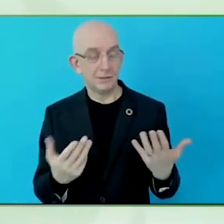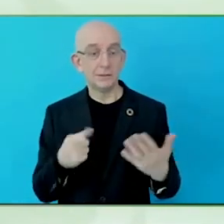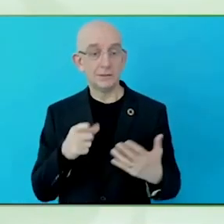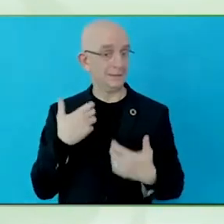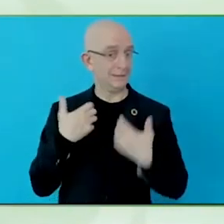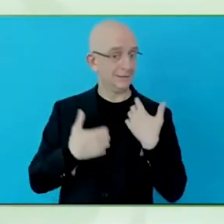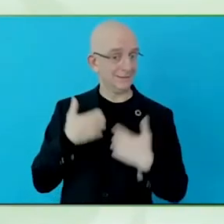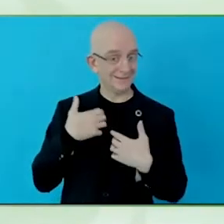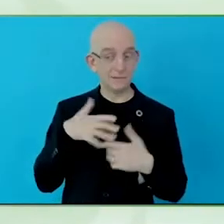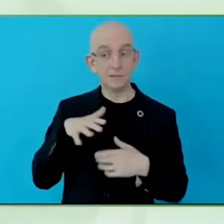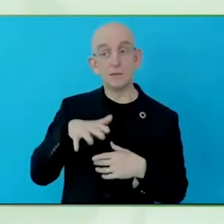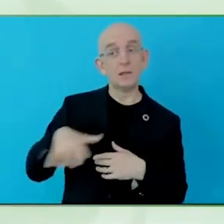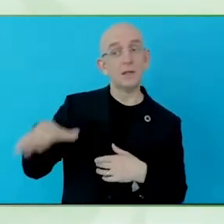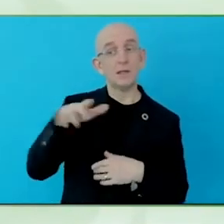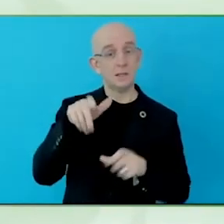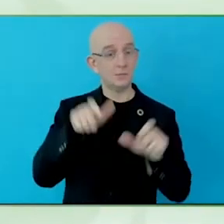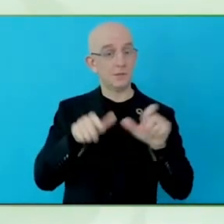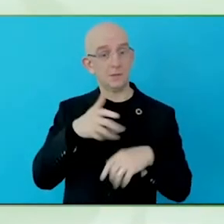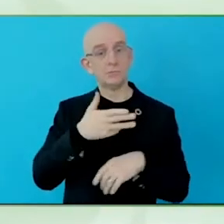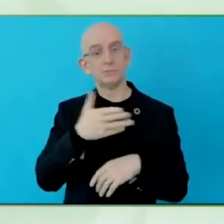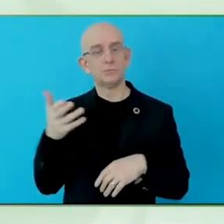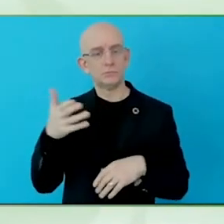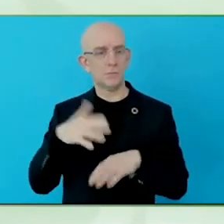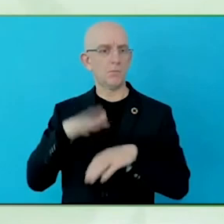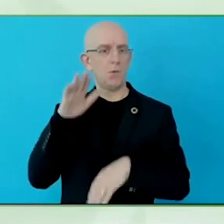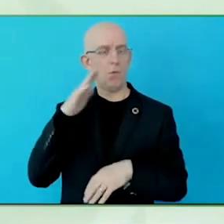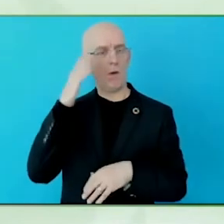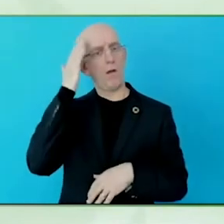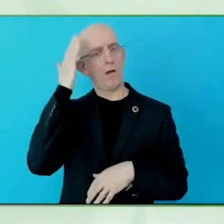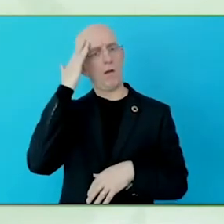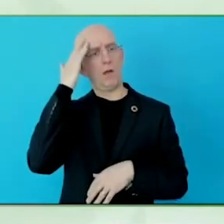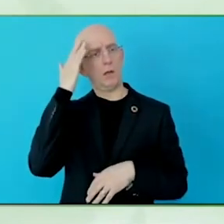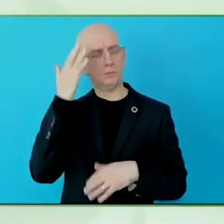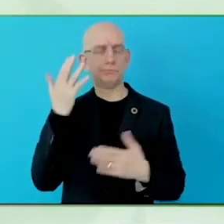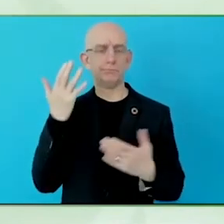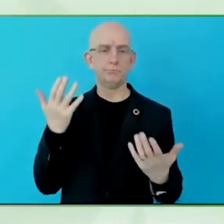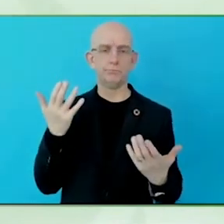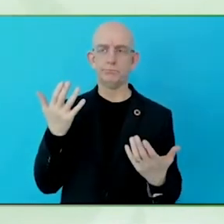our policymakers seems to be, that is probably because they still